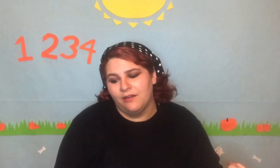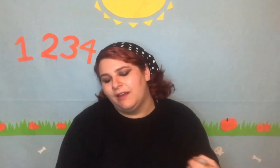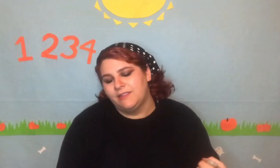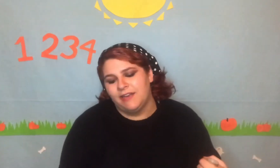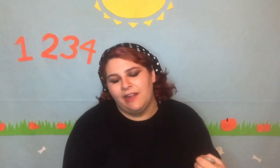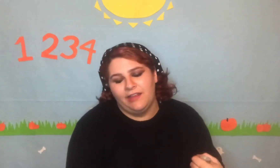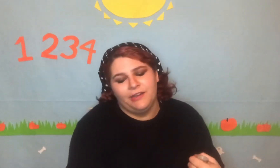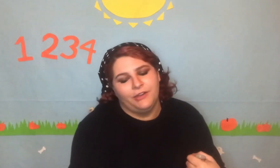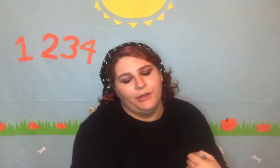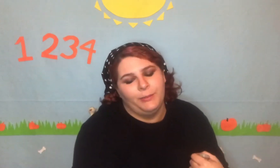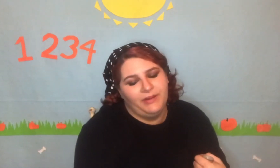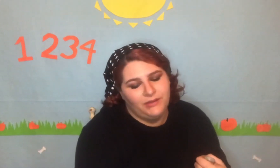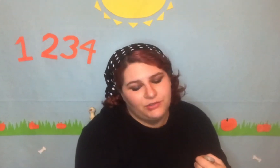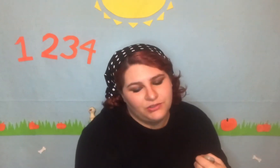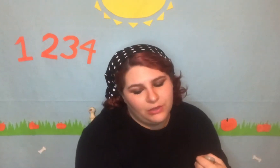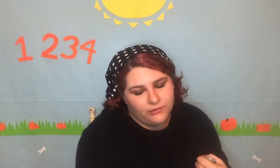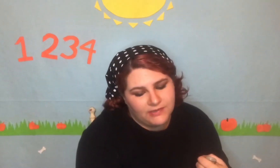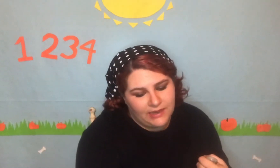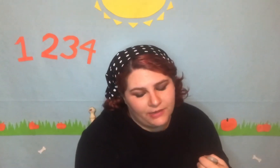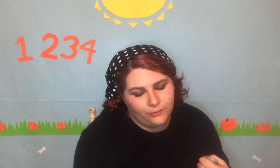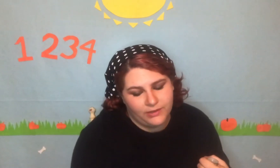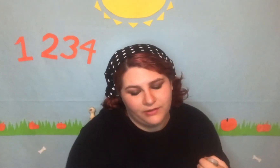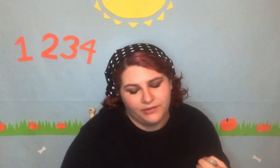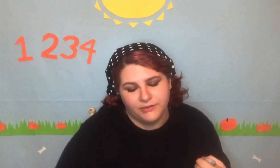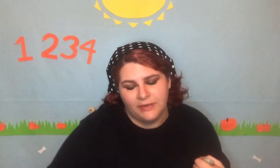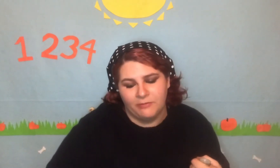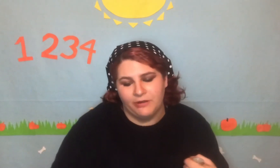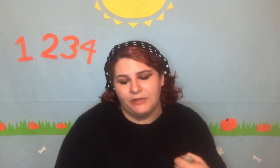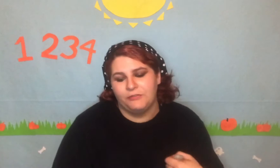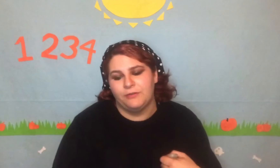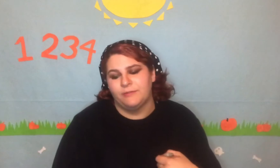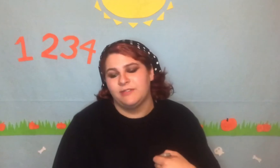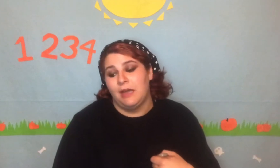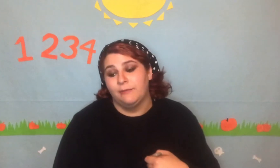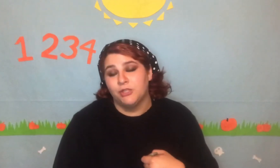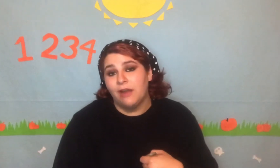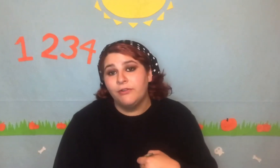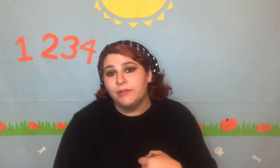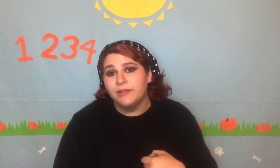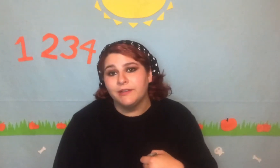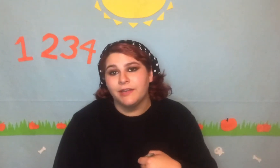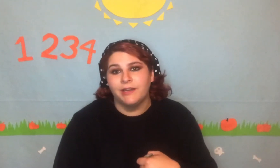I said I like it earlier but it is so sad when they're separated from time travel and then end